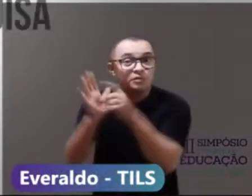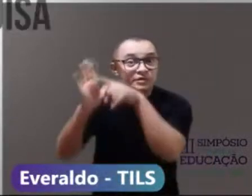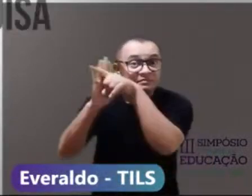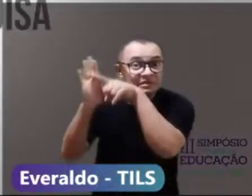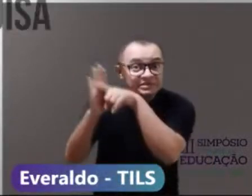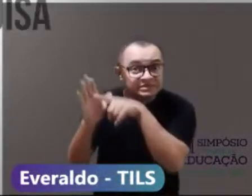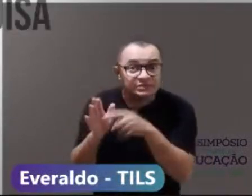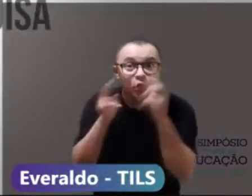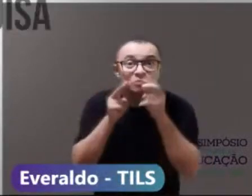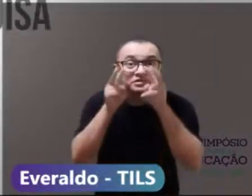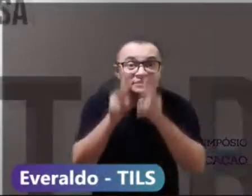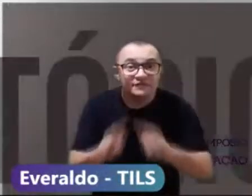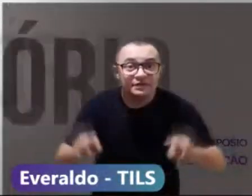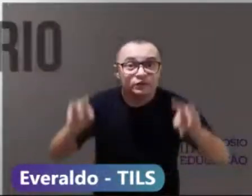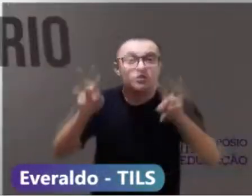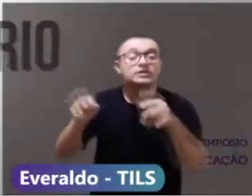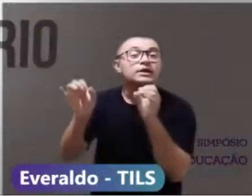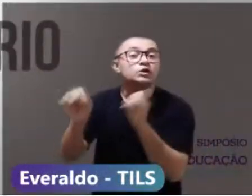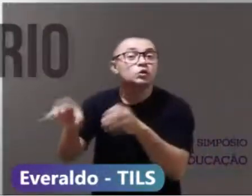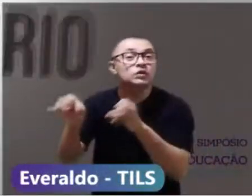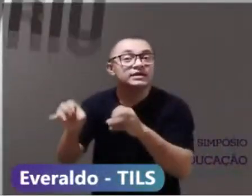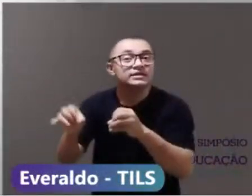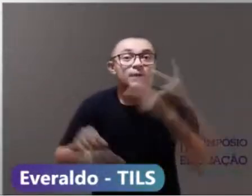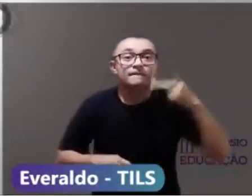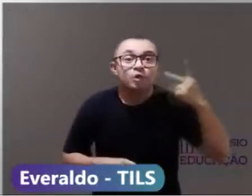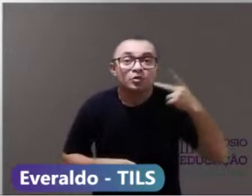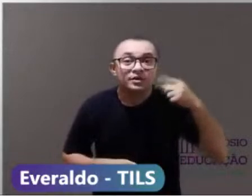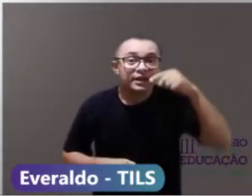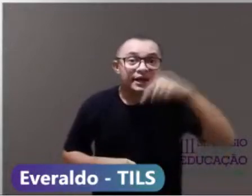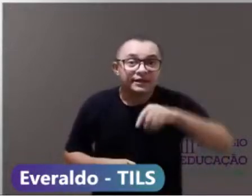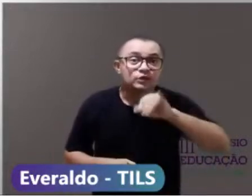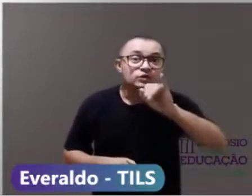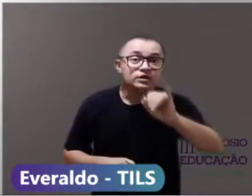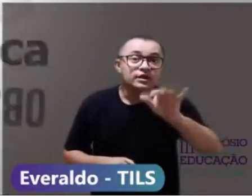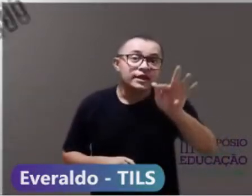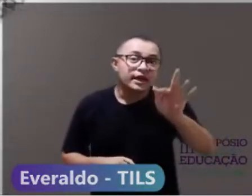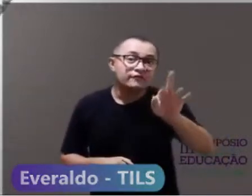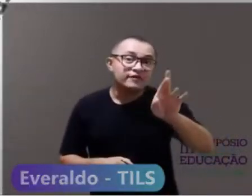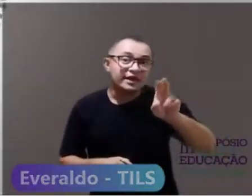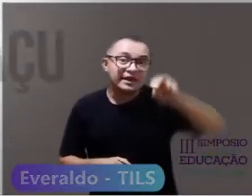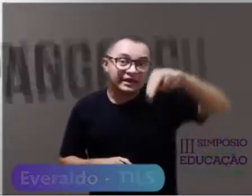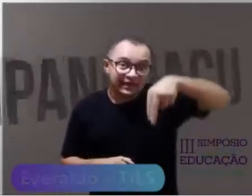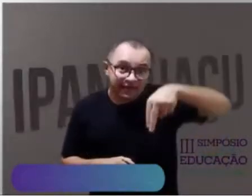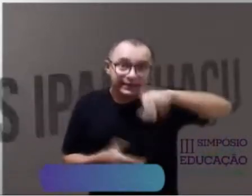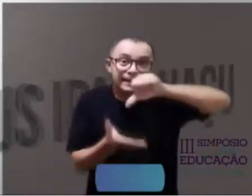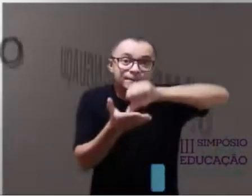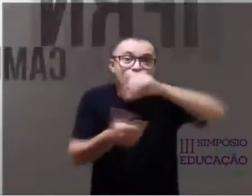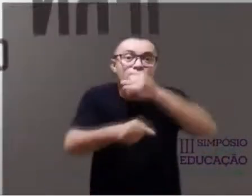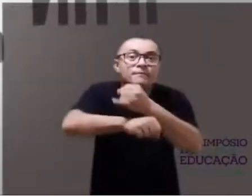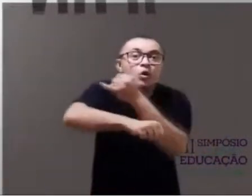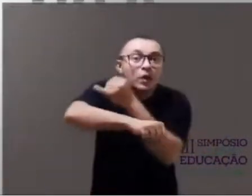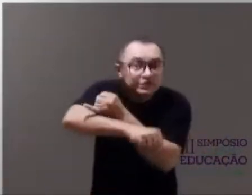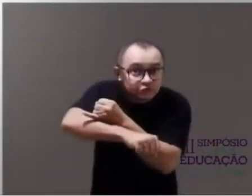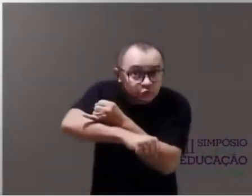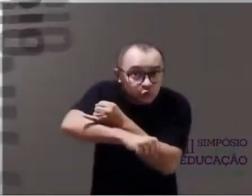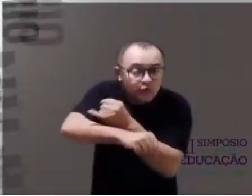The research group "Observatório da Educação Pública" (Public Education Observatory) by Federal Institute of Education, Science and Technology of Rio Grande do Norte (IFRN), Campus Ipanguaçu,